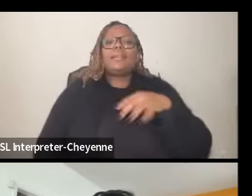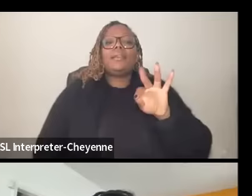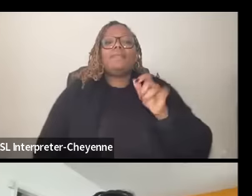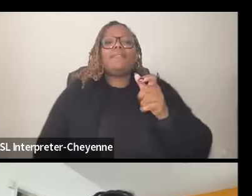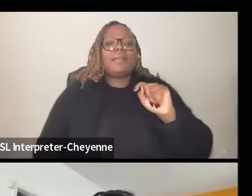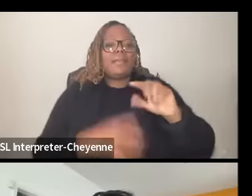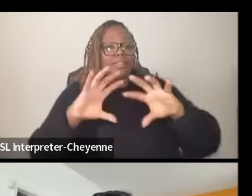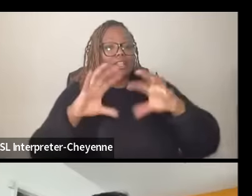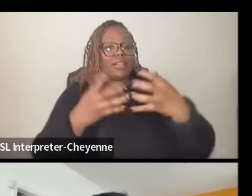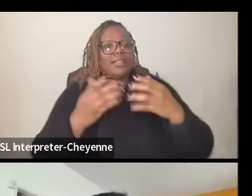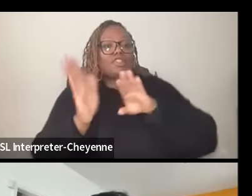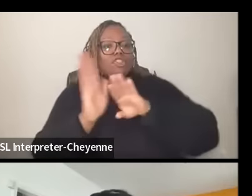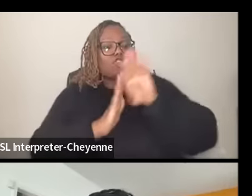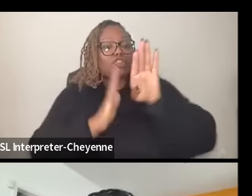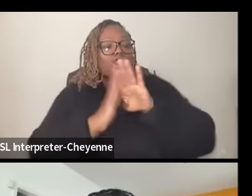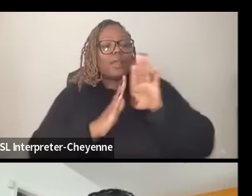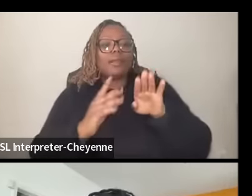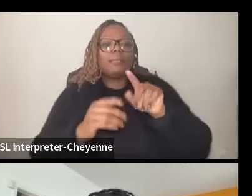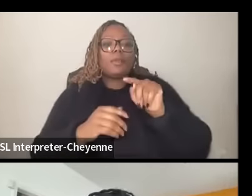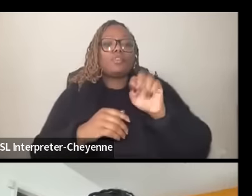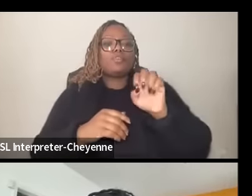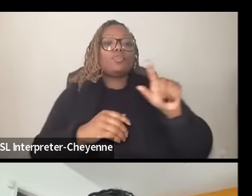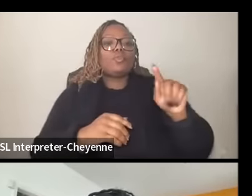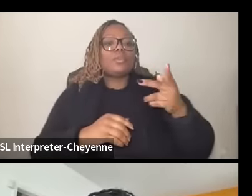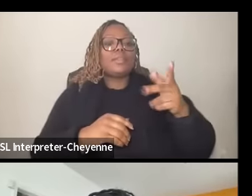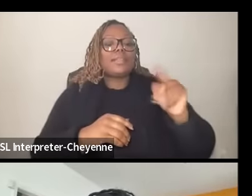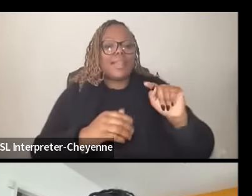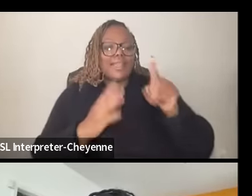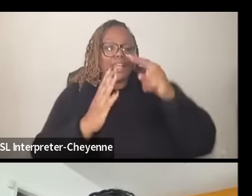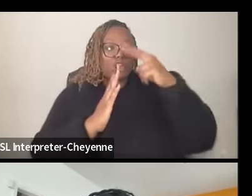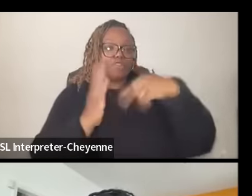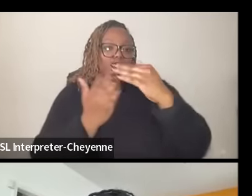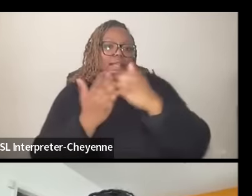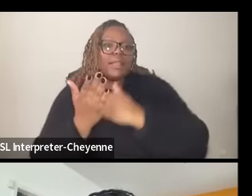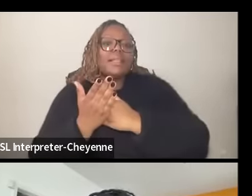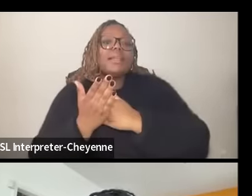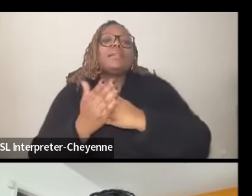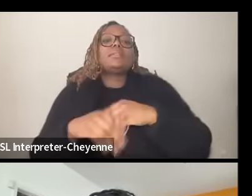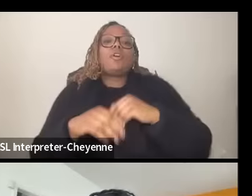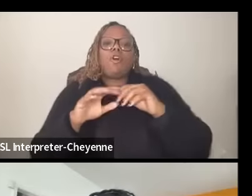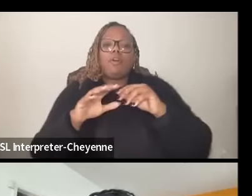toolkit and a reading list on settler colonialism and gendered violence Palestinian youth movement